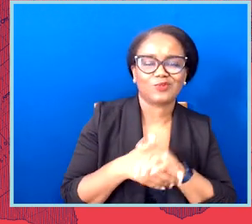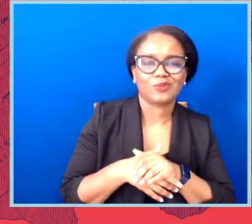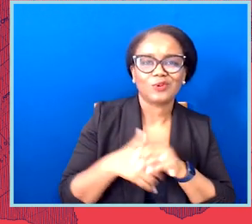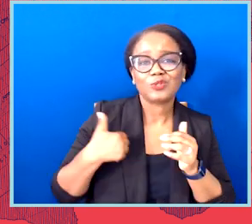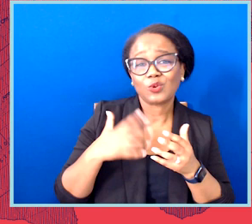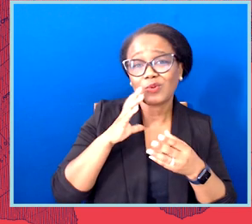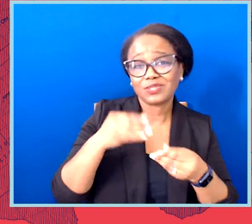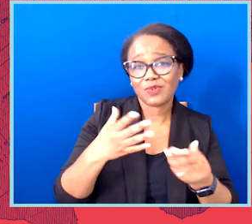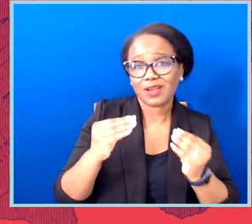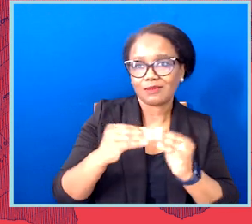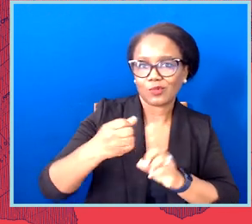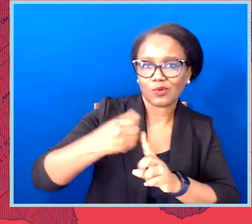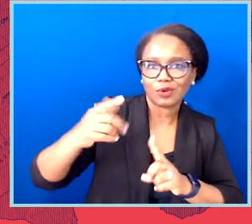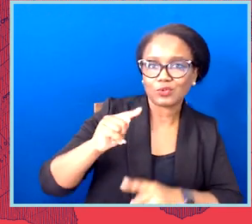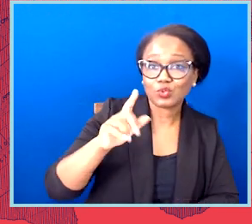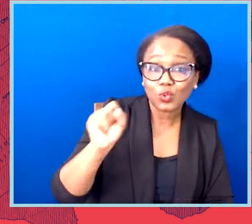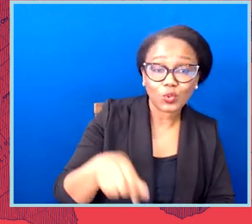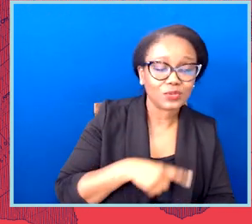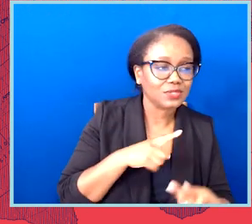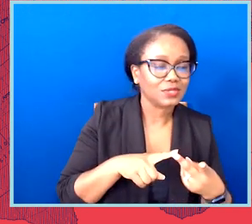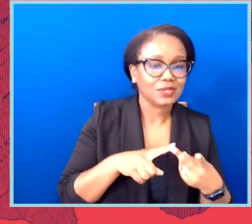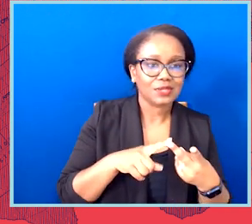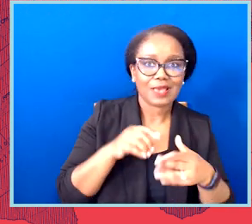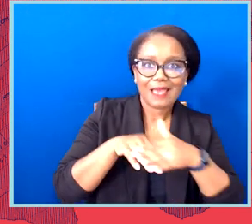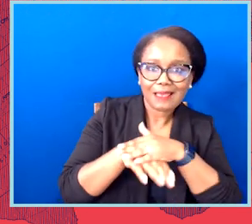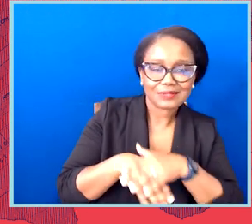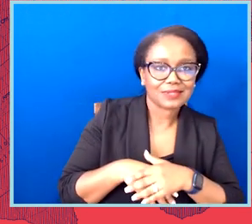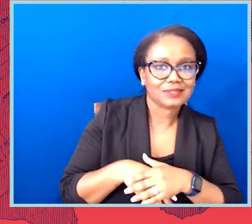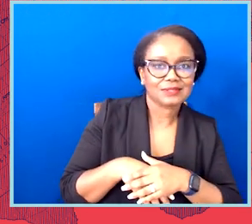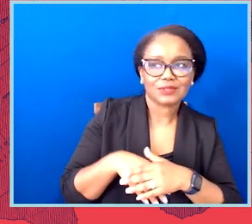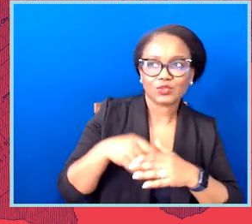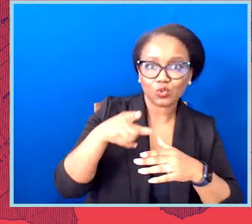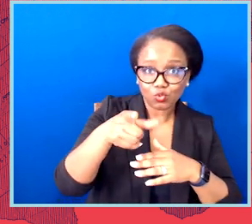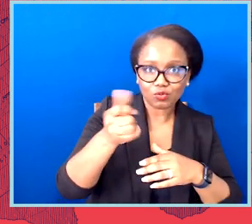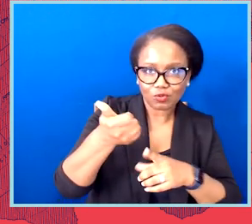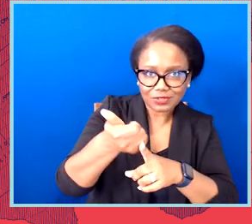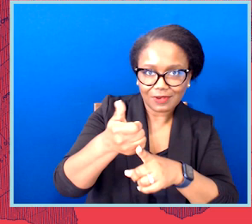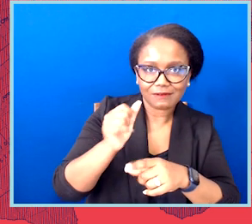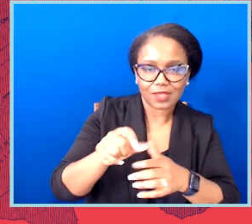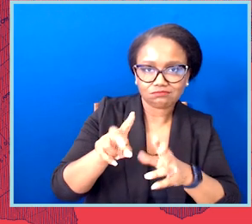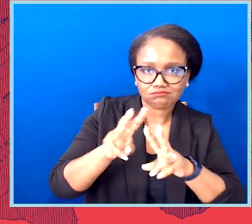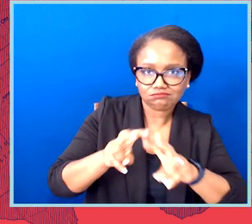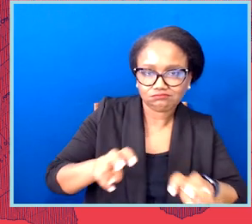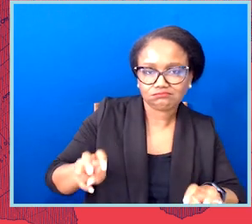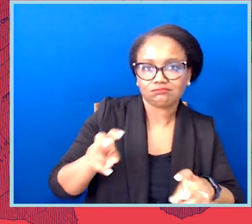dig into the issue, get your questions answered and go as wonky as you possibly want.